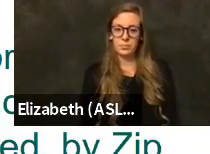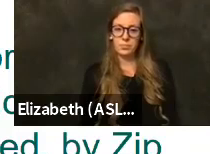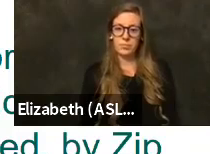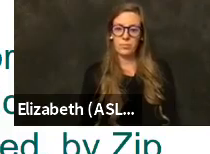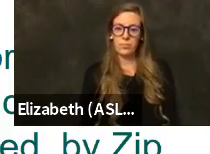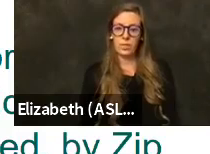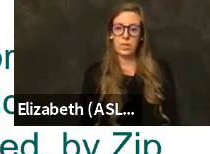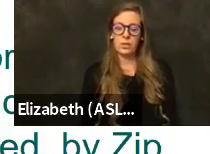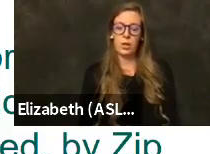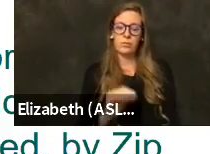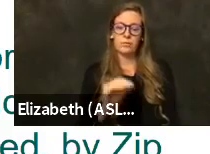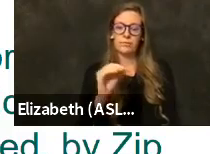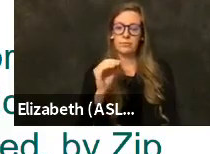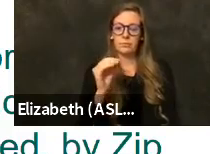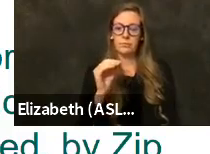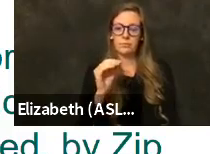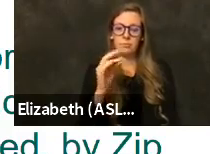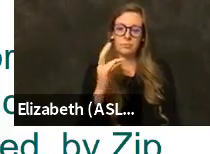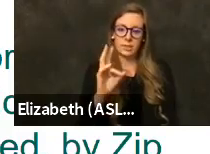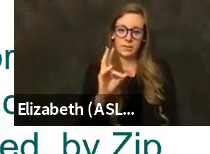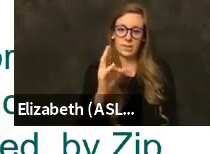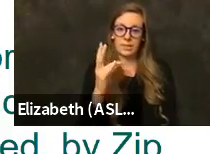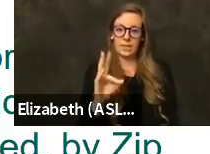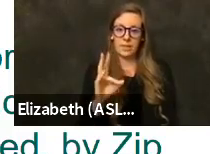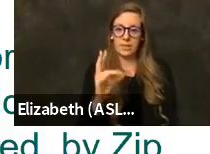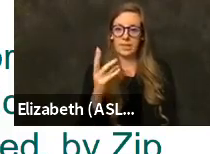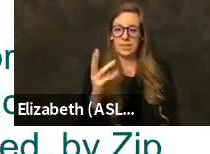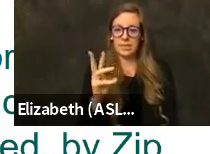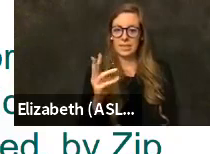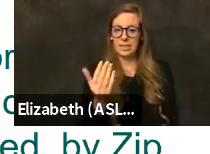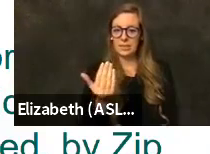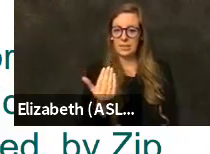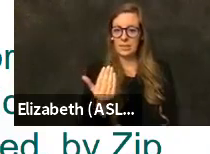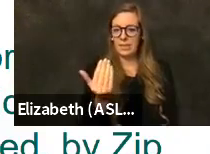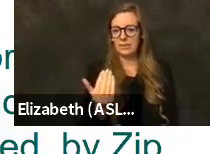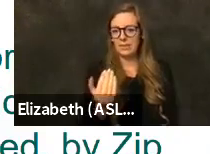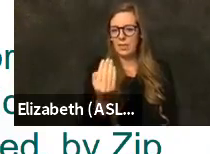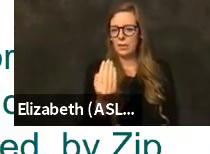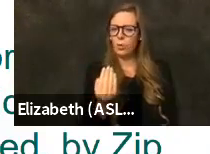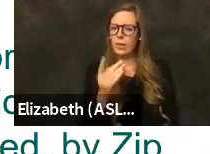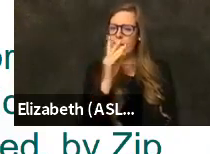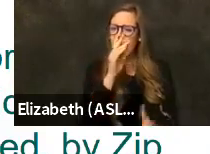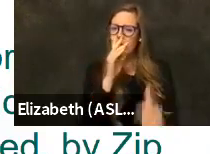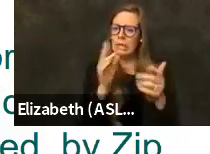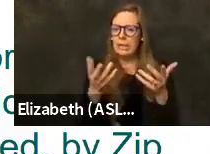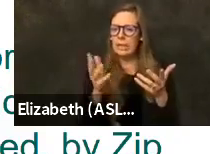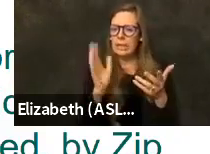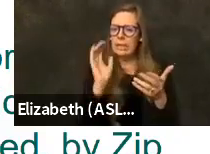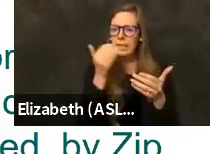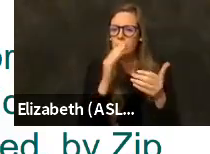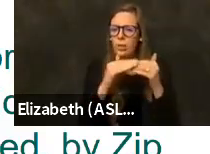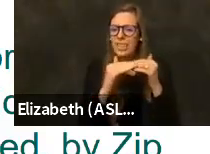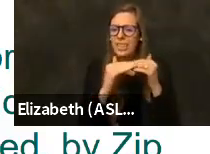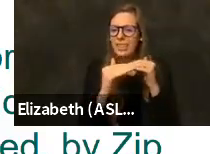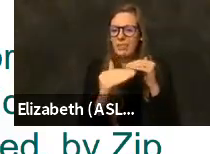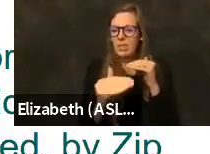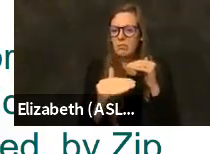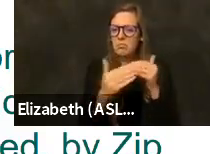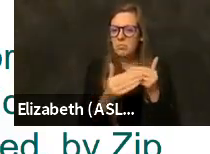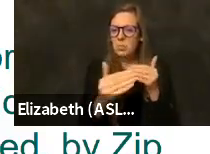17 percent, Cloverdale, 70 percent guys are built. So it's a pretty, pretty even distribution throughout Sonoma County.